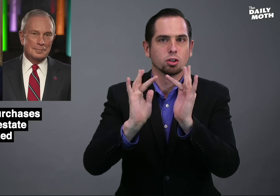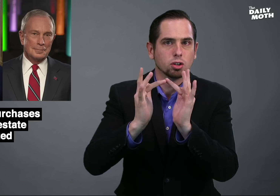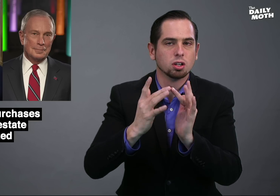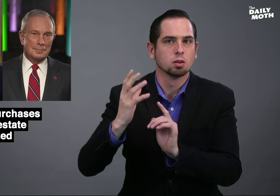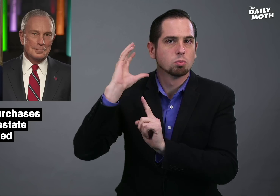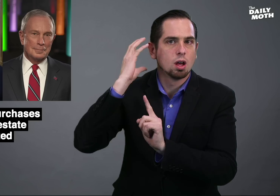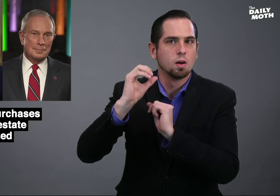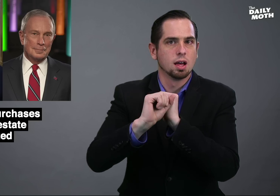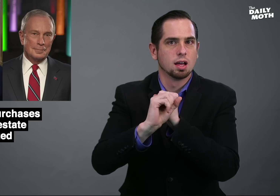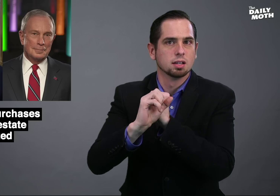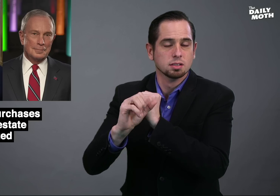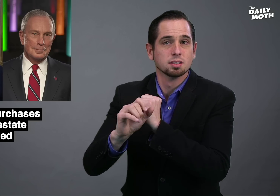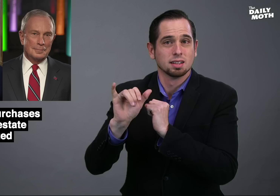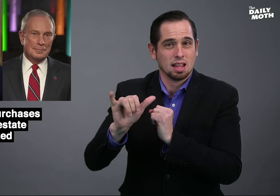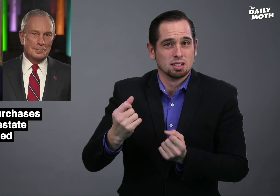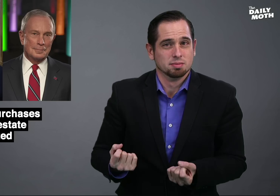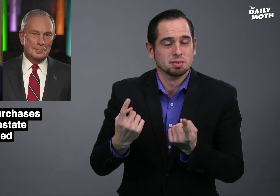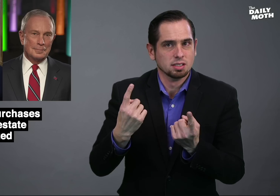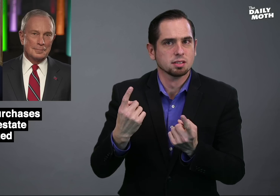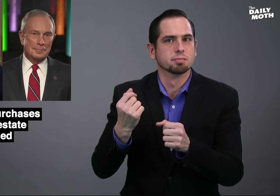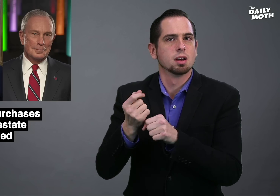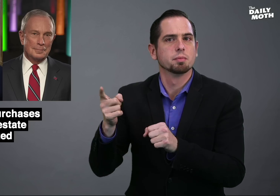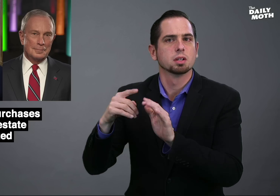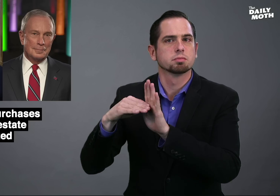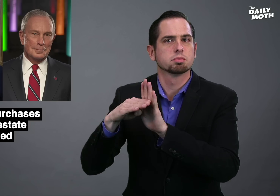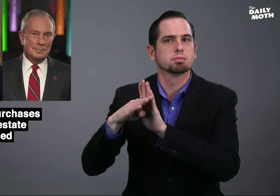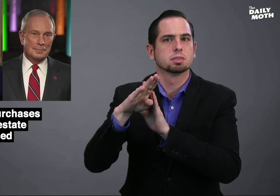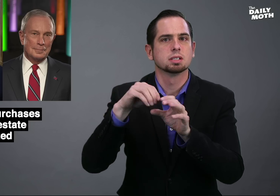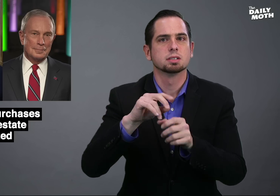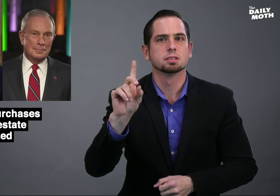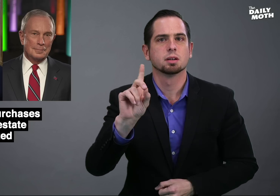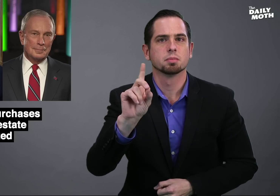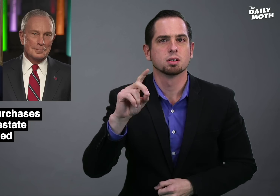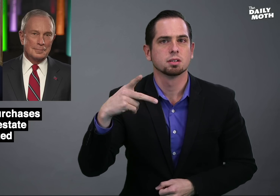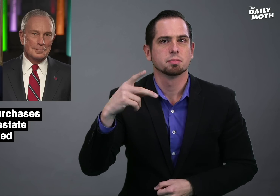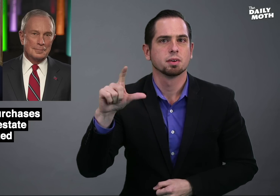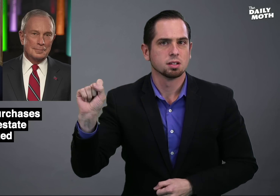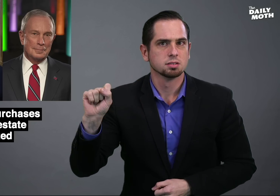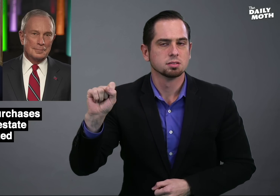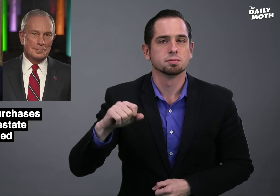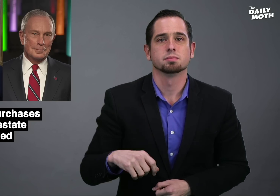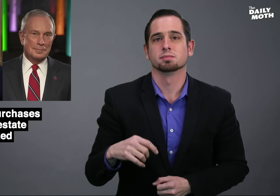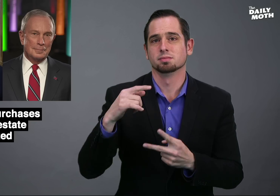internet, and radio ads, and it's caused him to rise in Democratic polls.